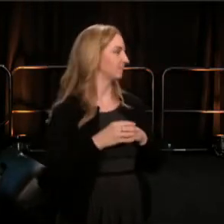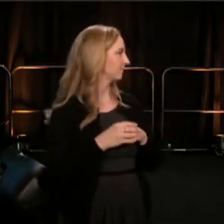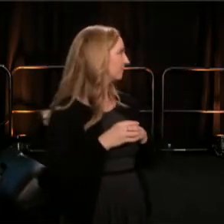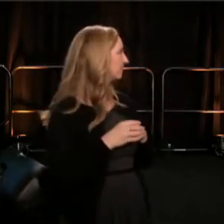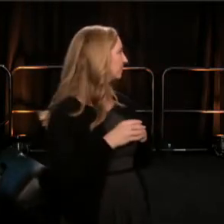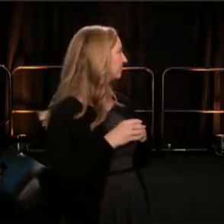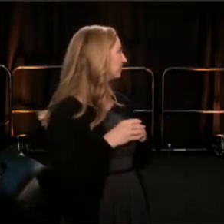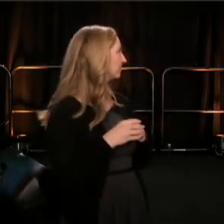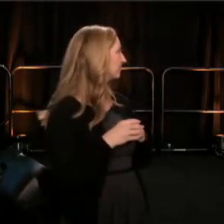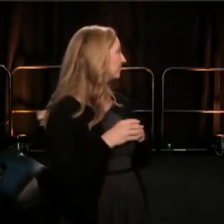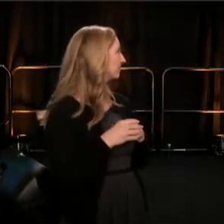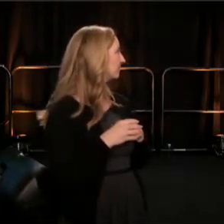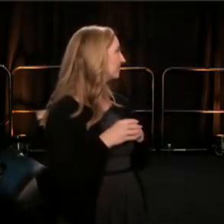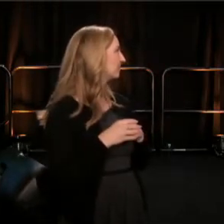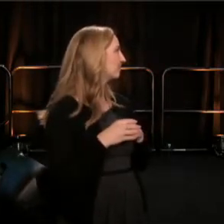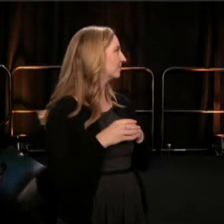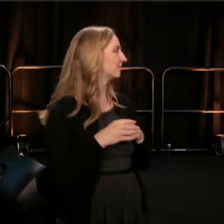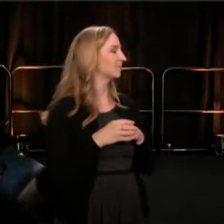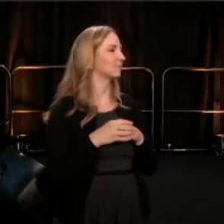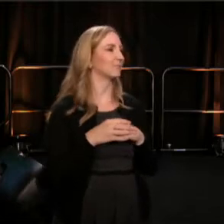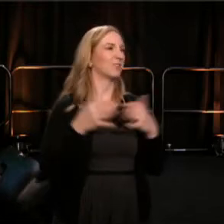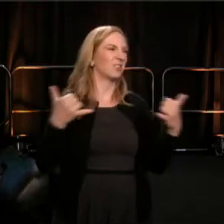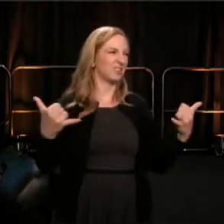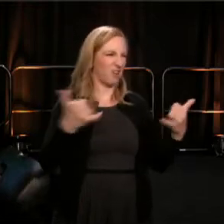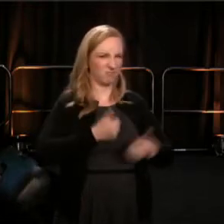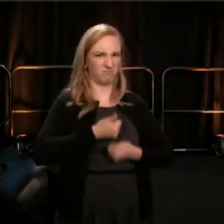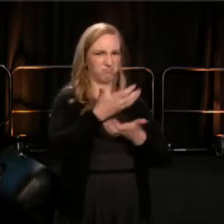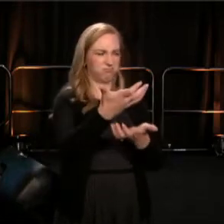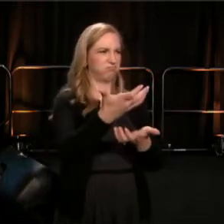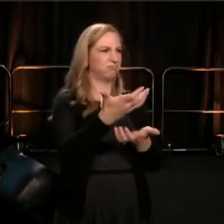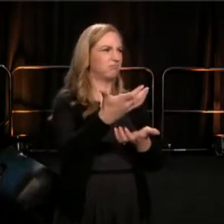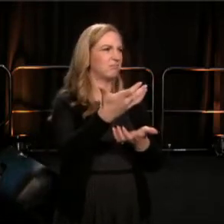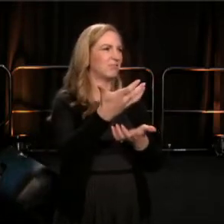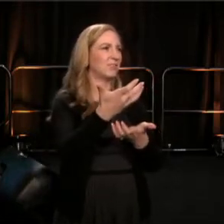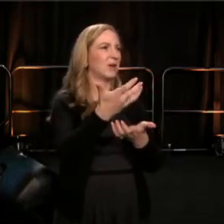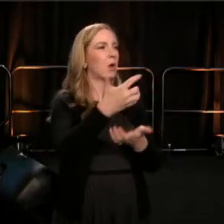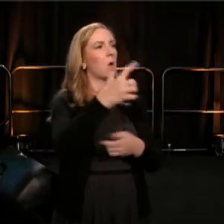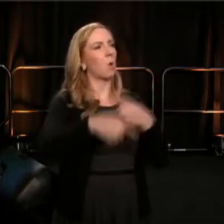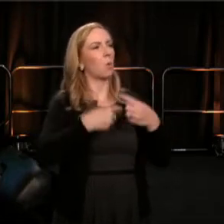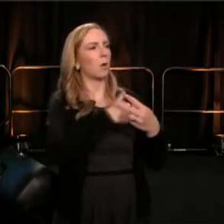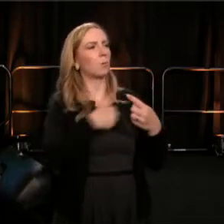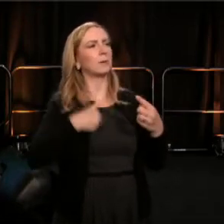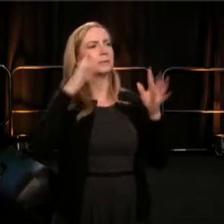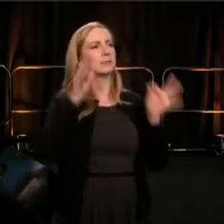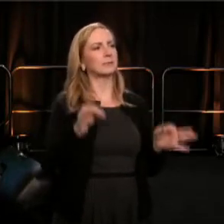So, this brings me to a confession. When we chose Theater Nation, as the theme of this conference,